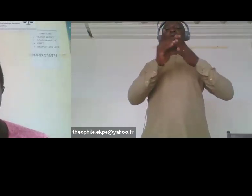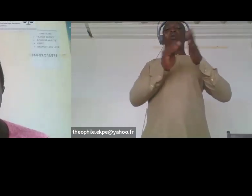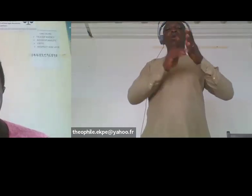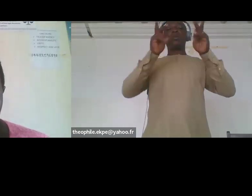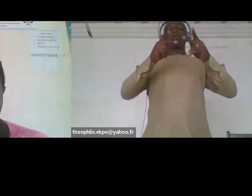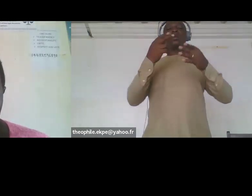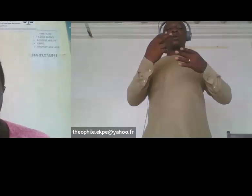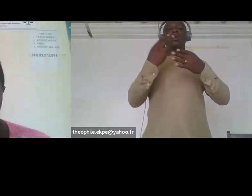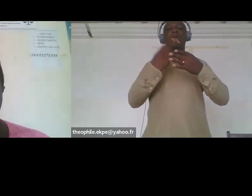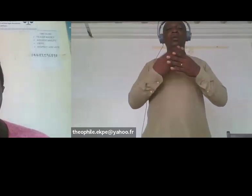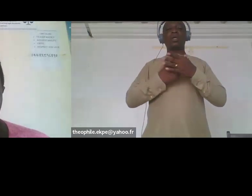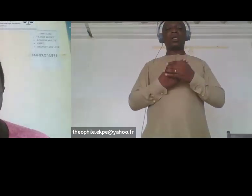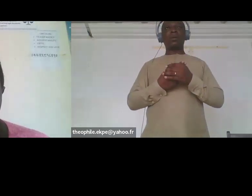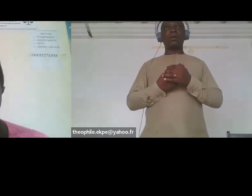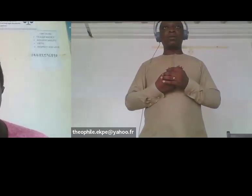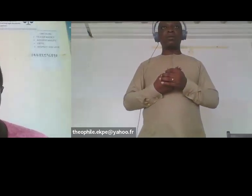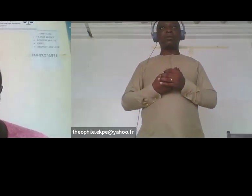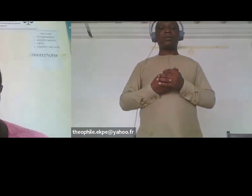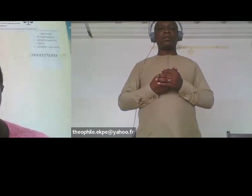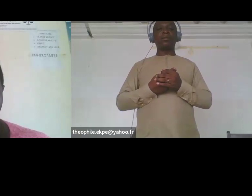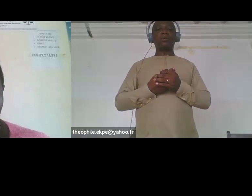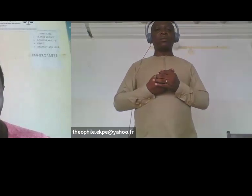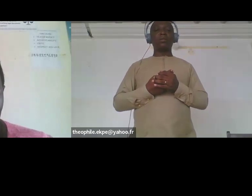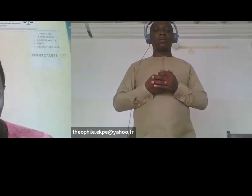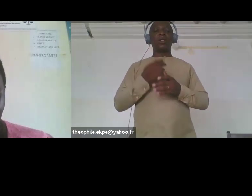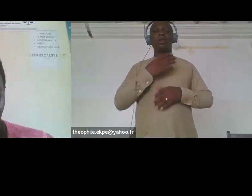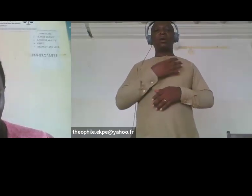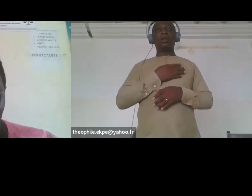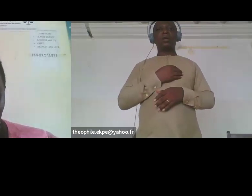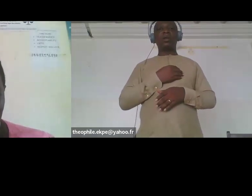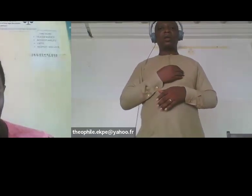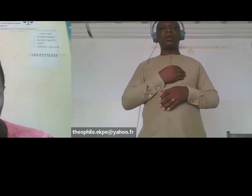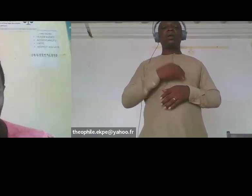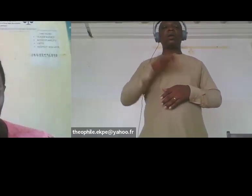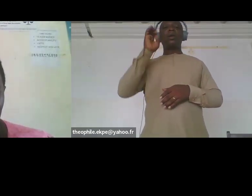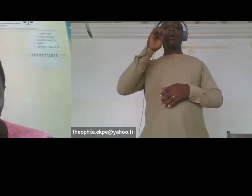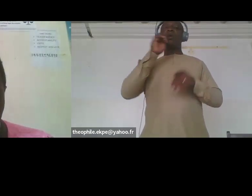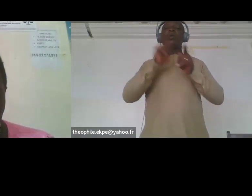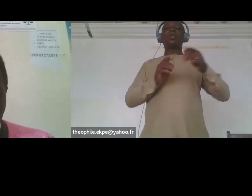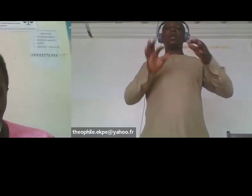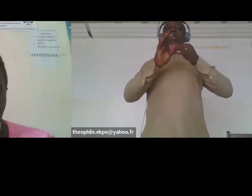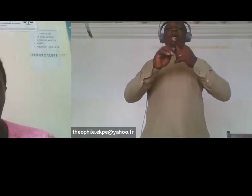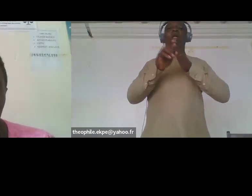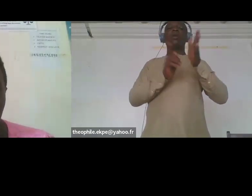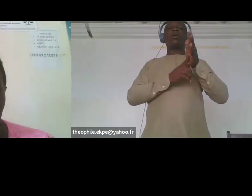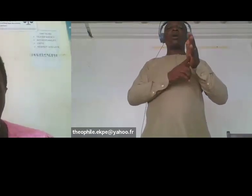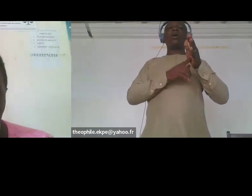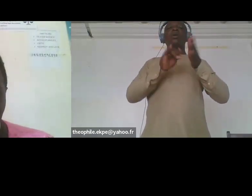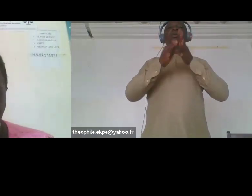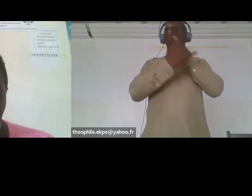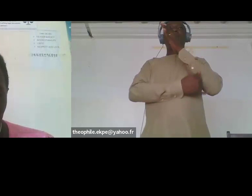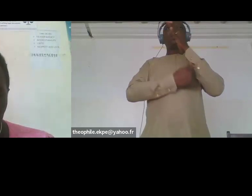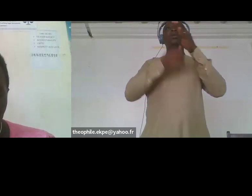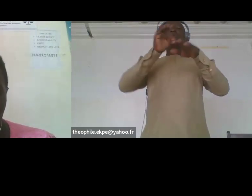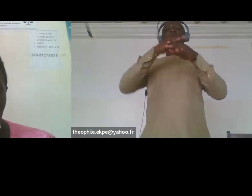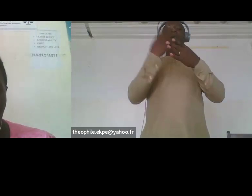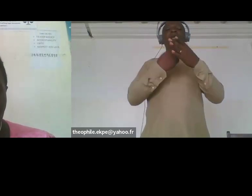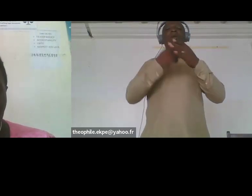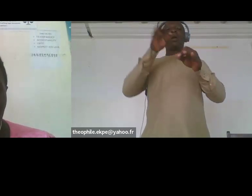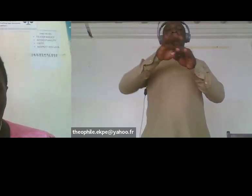as well it is taking advantage of the Ugandan Disability Act that was passed in 2020.